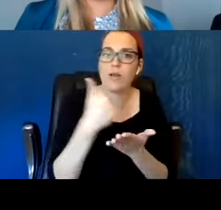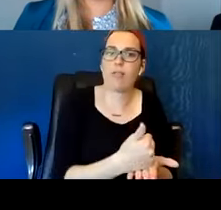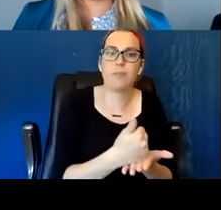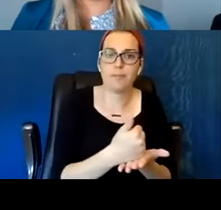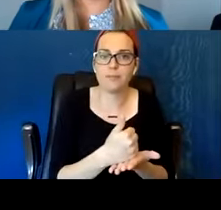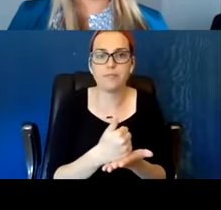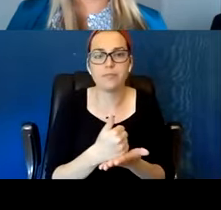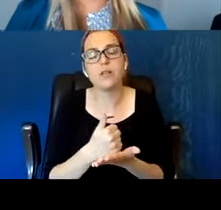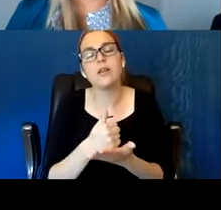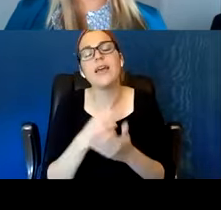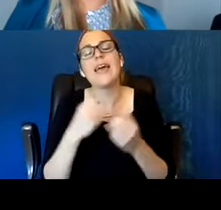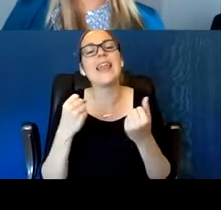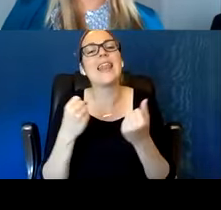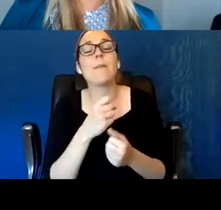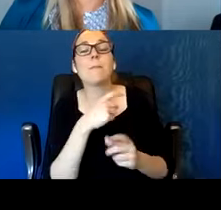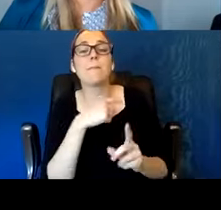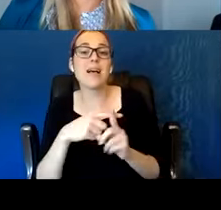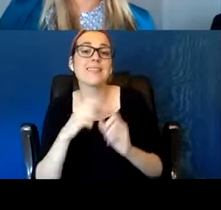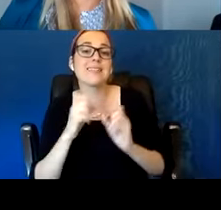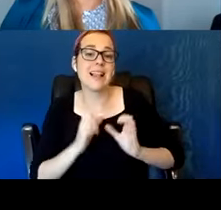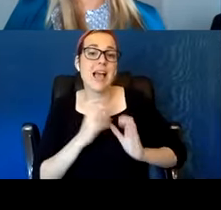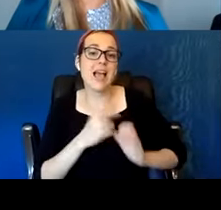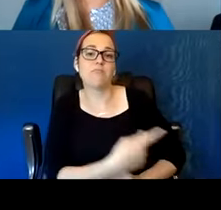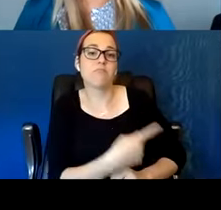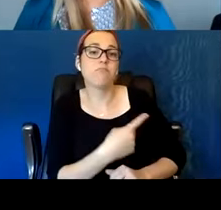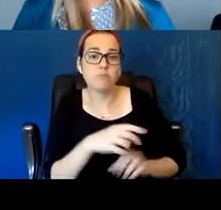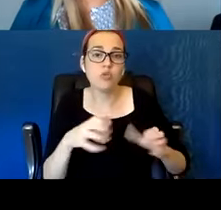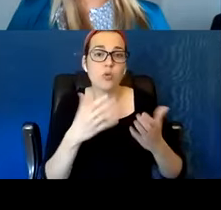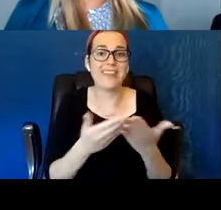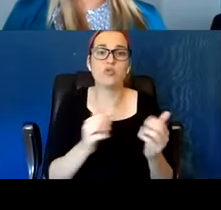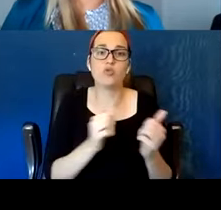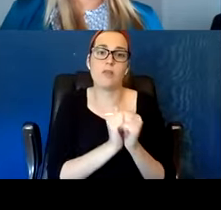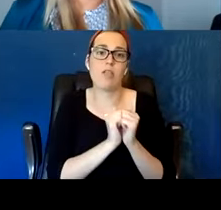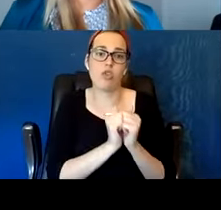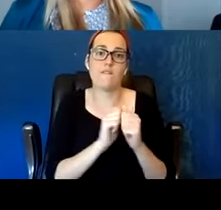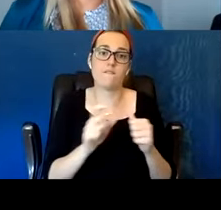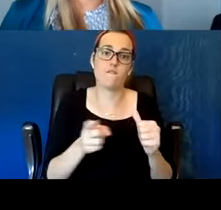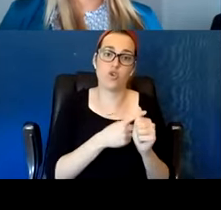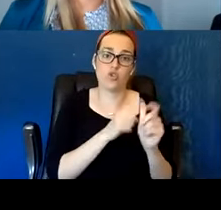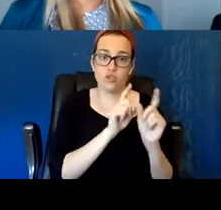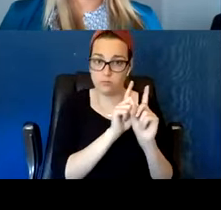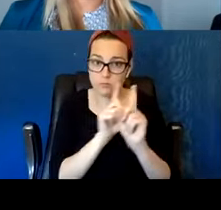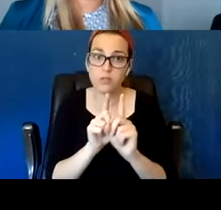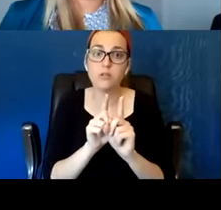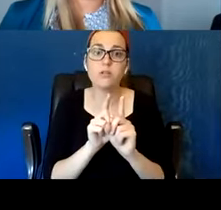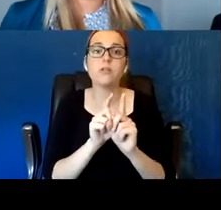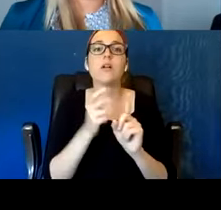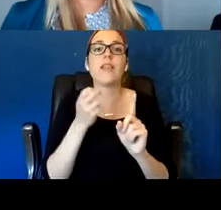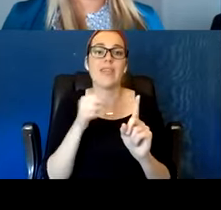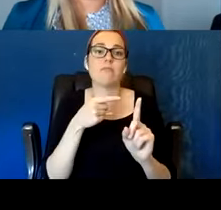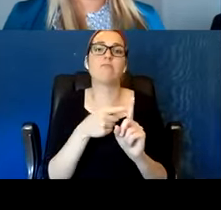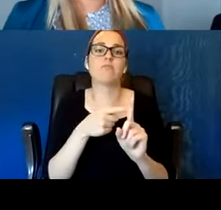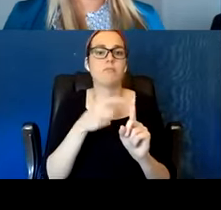'cause I wanna also teach you how to do it eventually. So you can do it by yourself. So I think having the willingness to do that